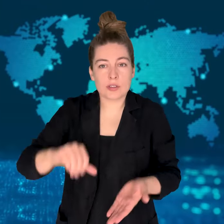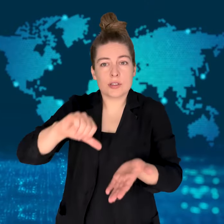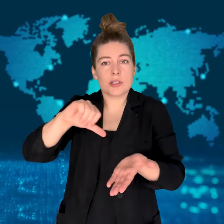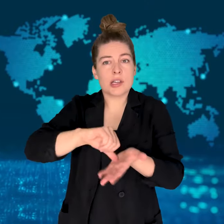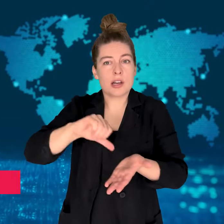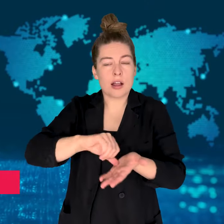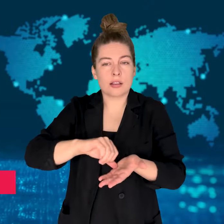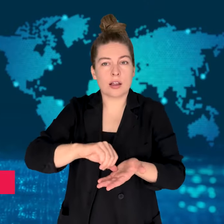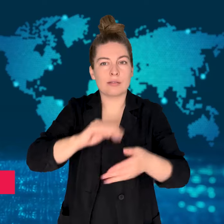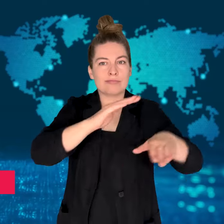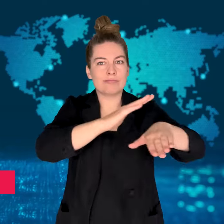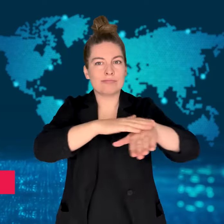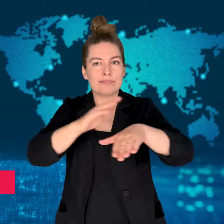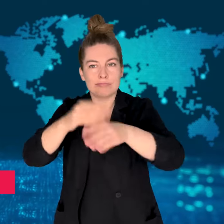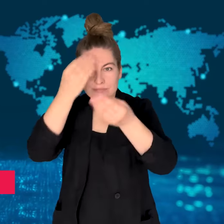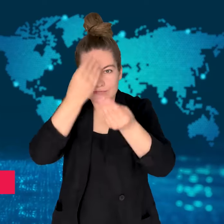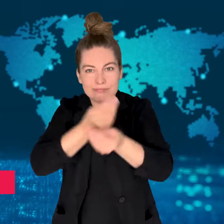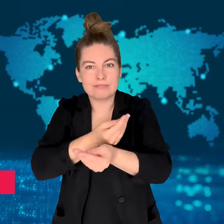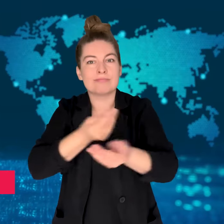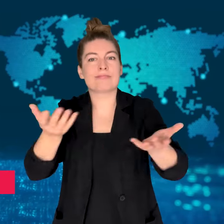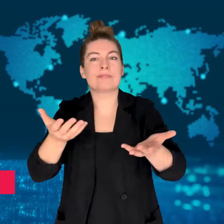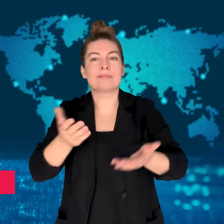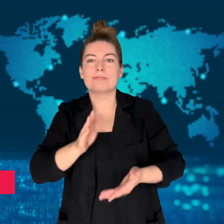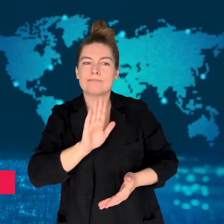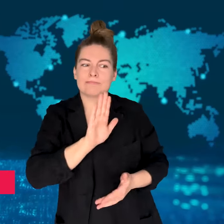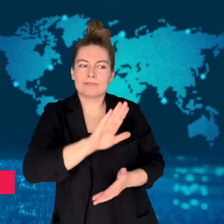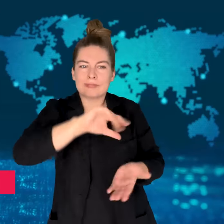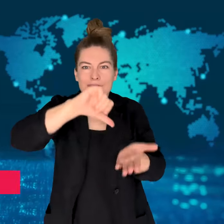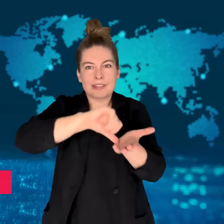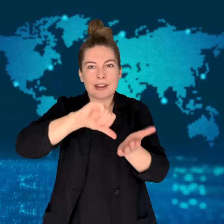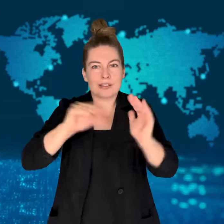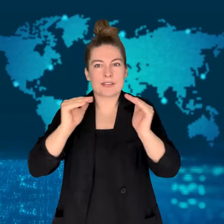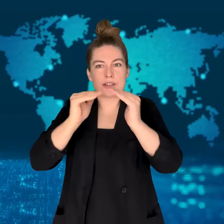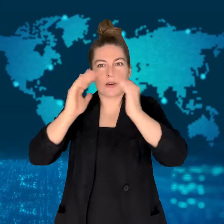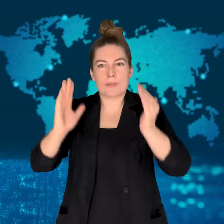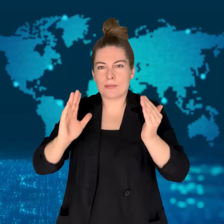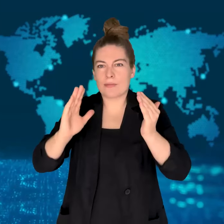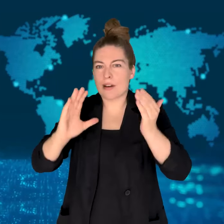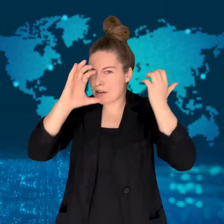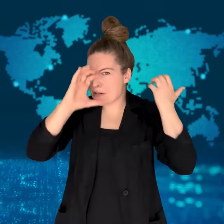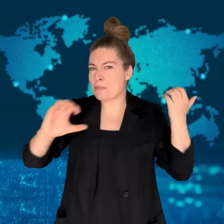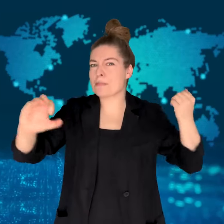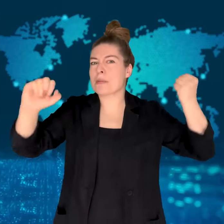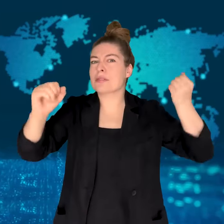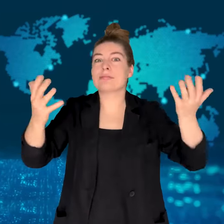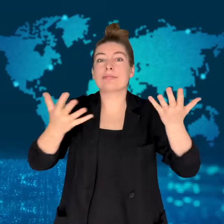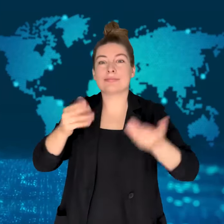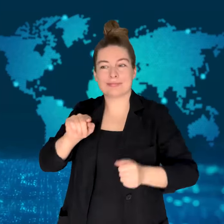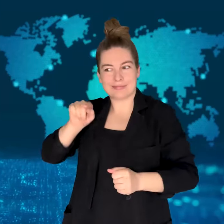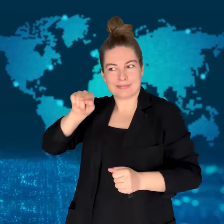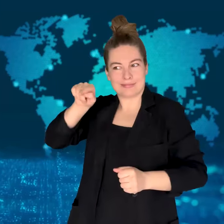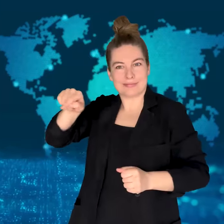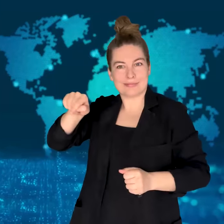[MONIKA]: Iran reports that seven officials of